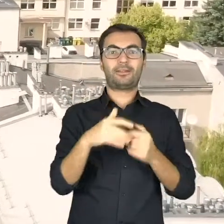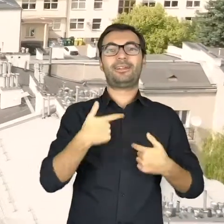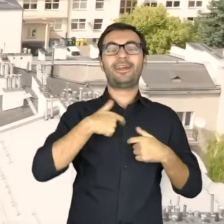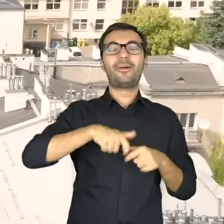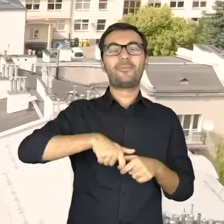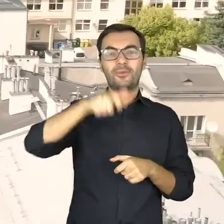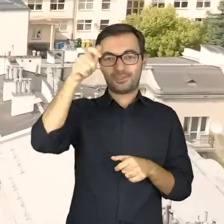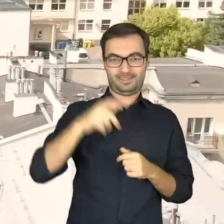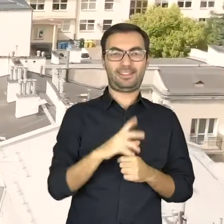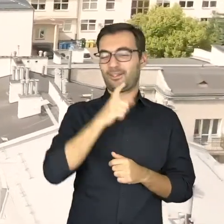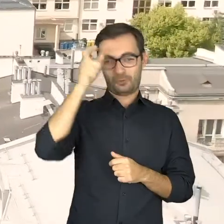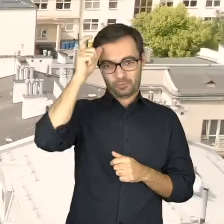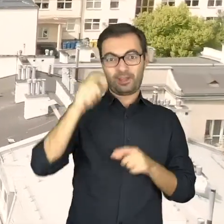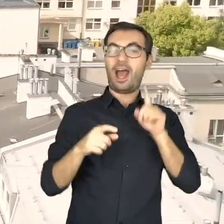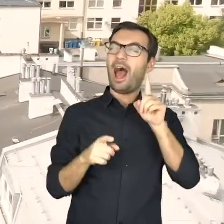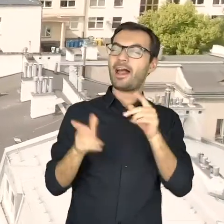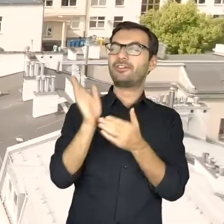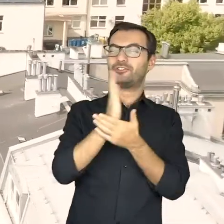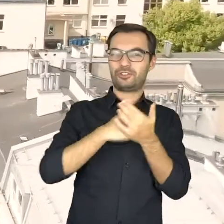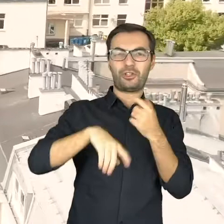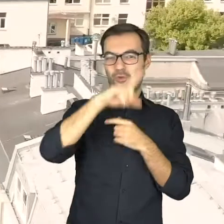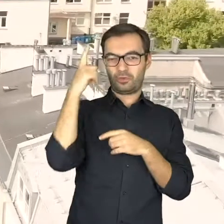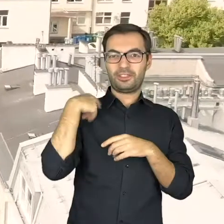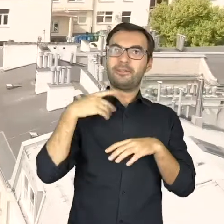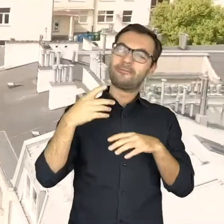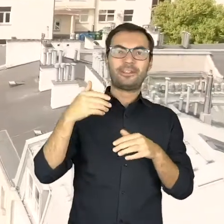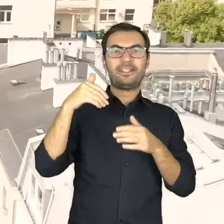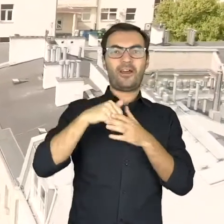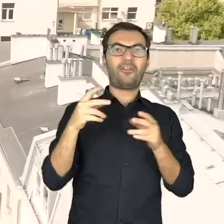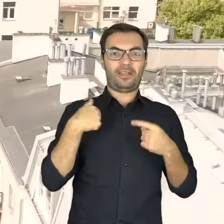I am a building, however, some people treat me as if I were alive.